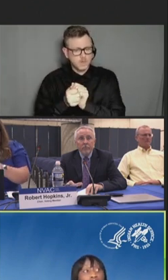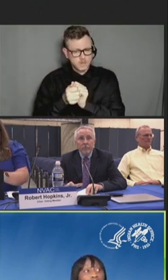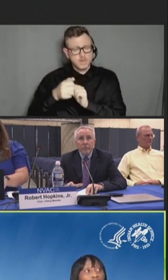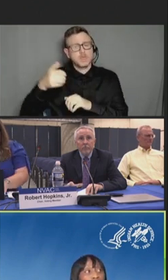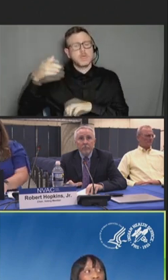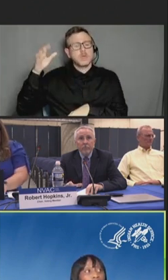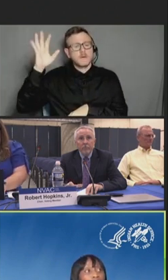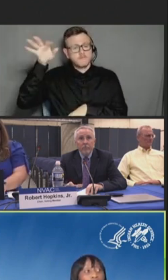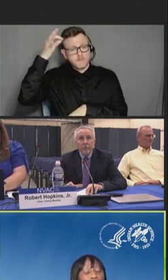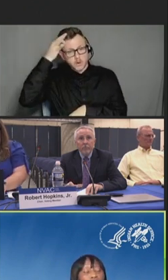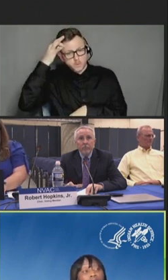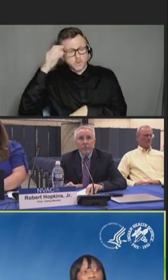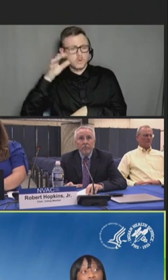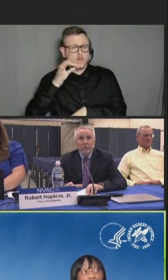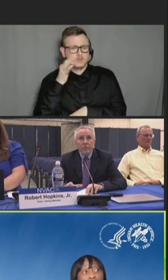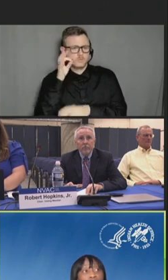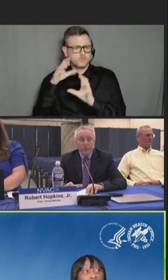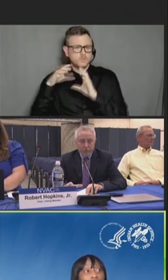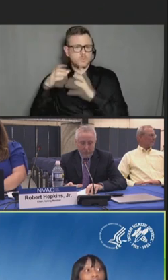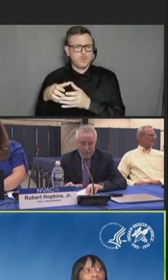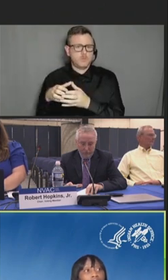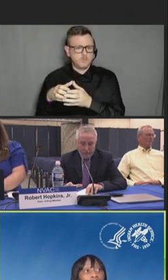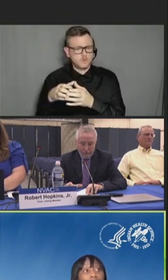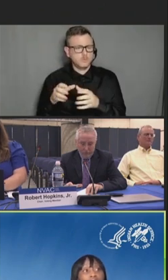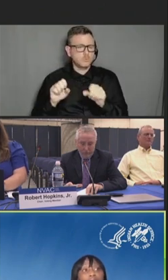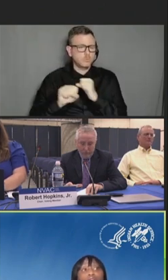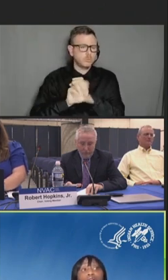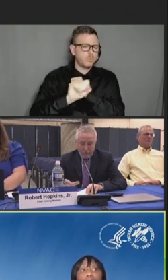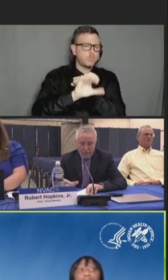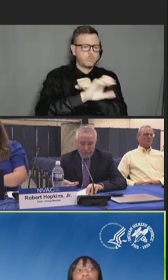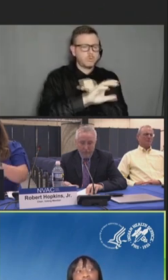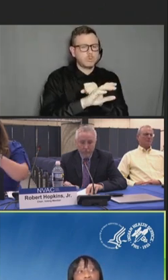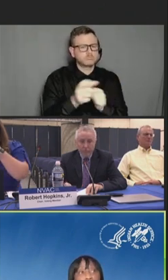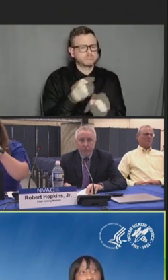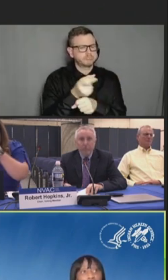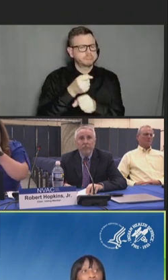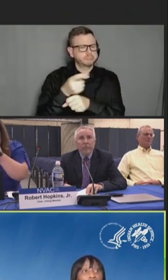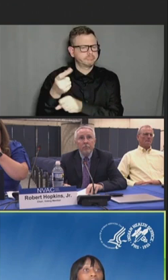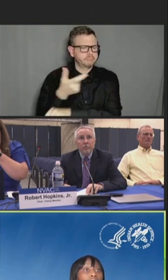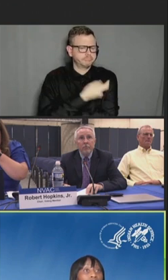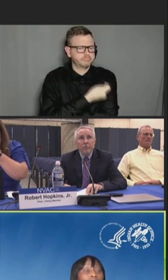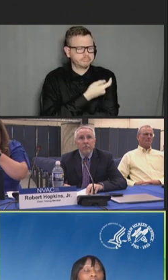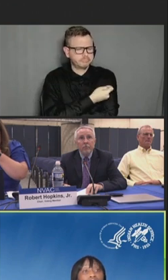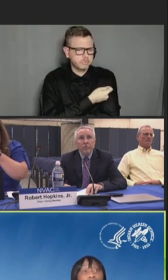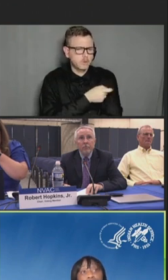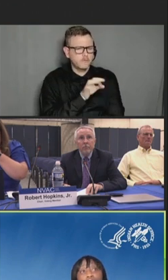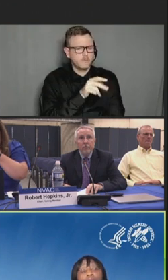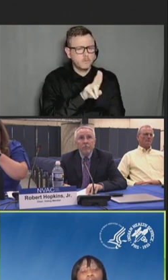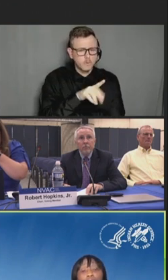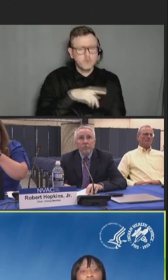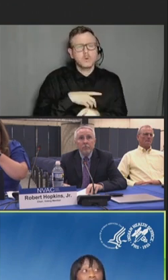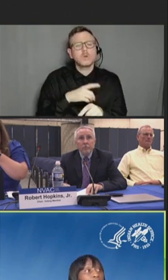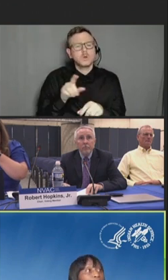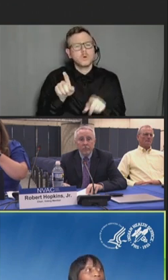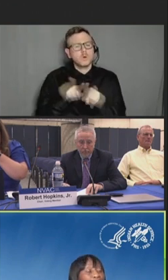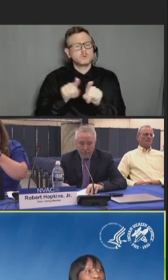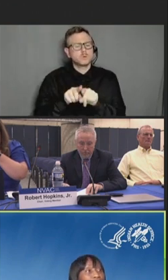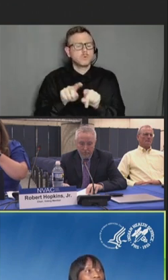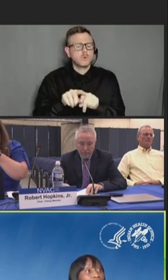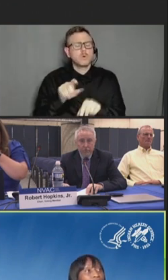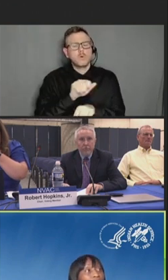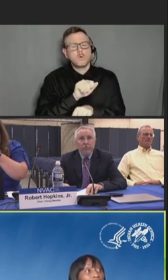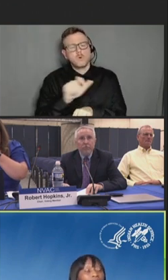to promote annual flu shots alongside all recommended vaccines across the lifespan.